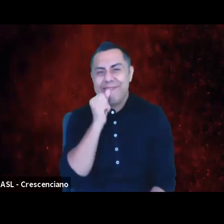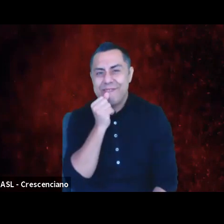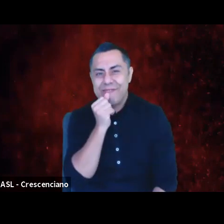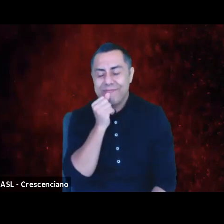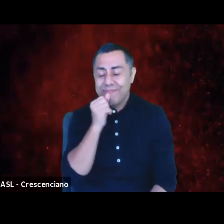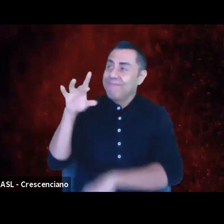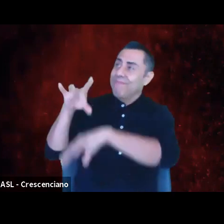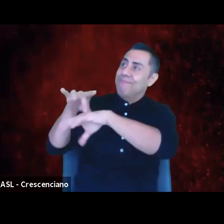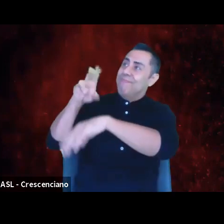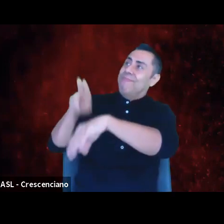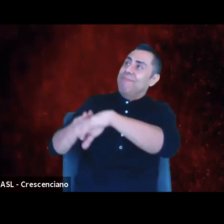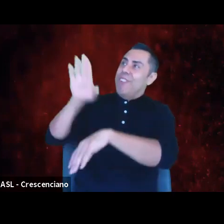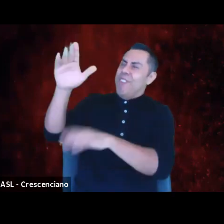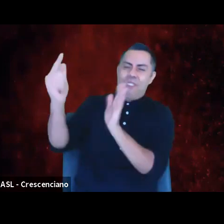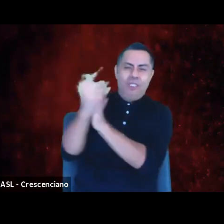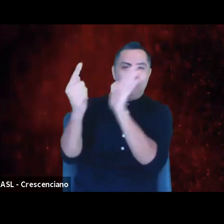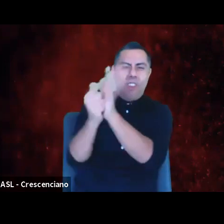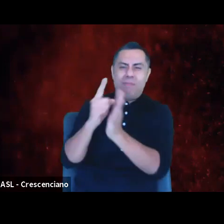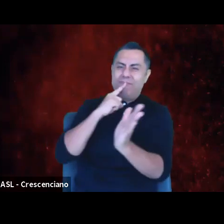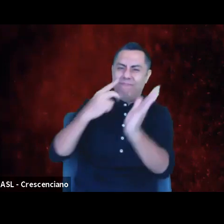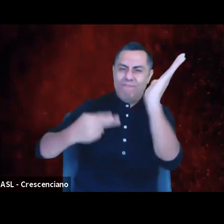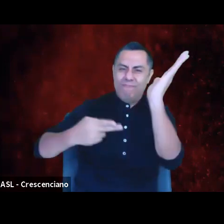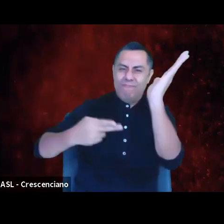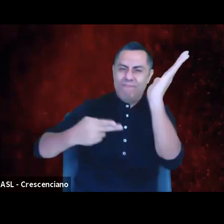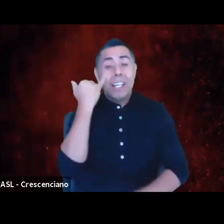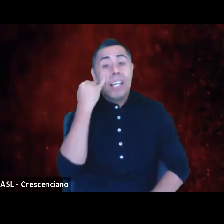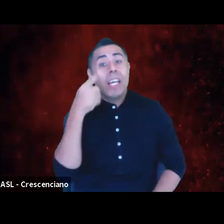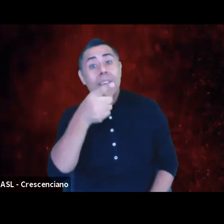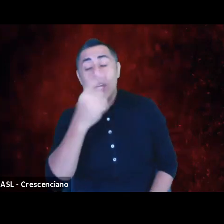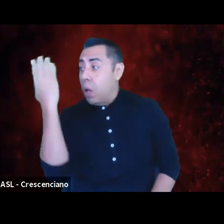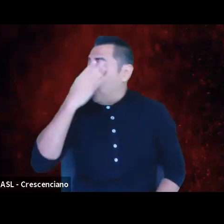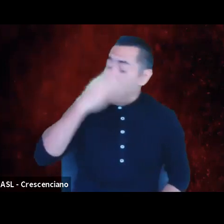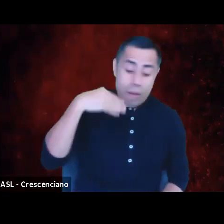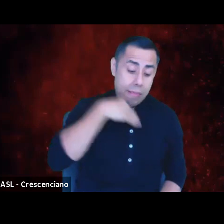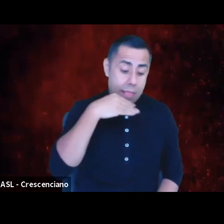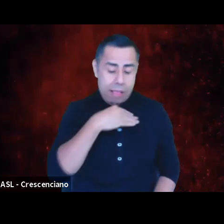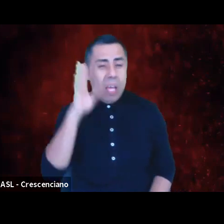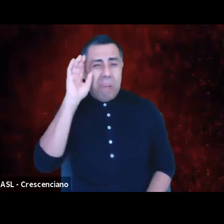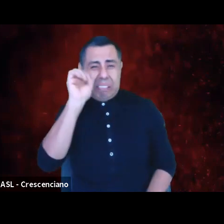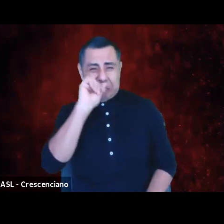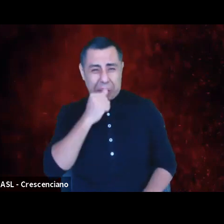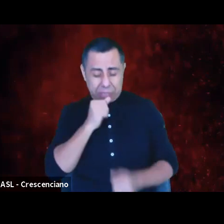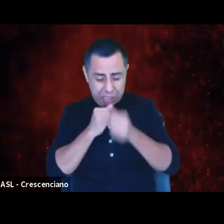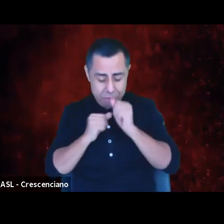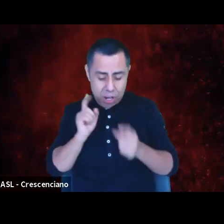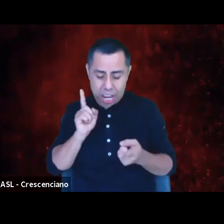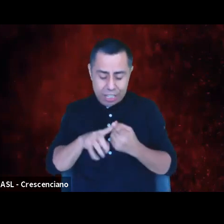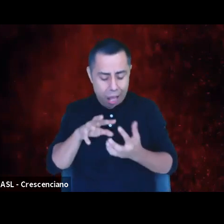As long as we live a lie, we will suffer, suffer until we destroy ourselves even. Nature does not care.